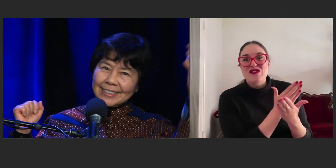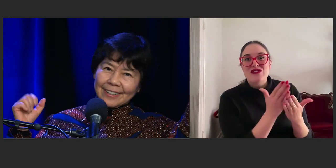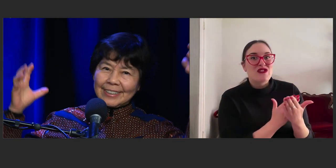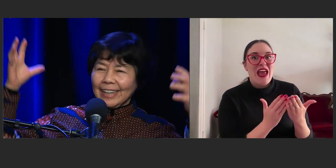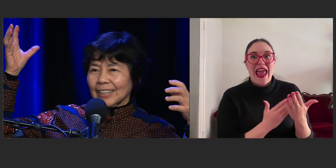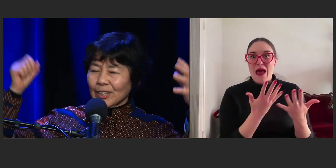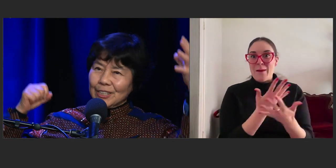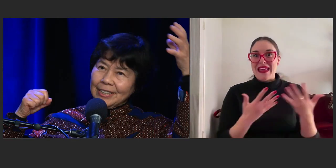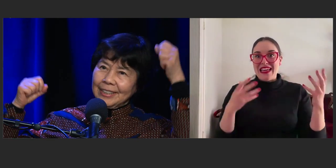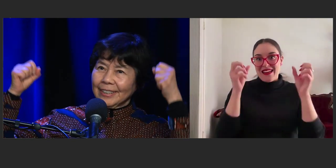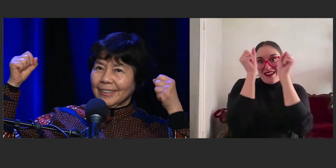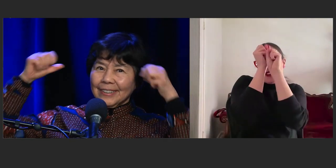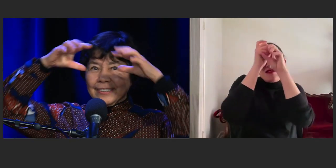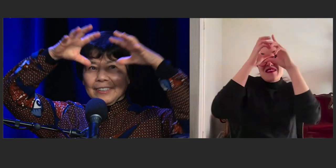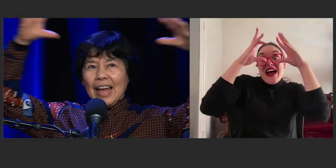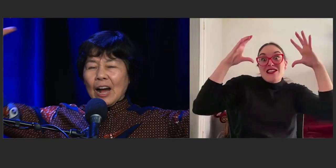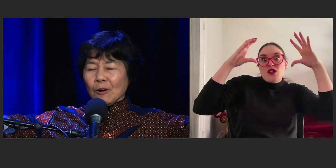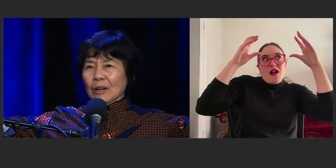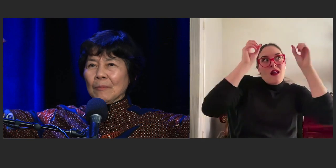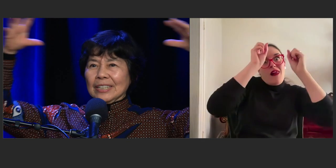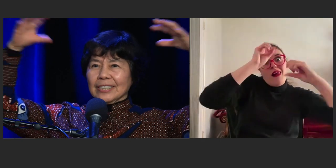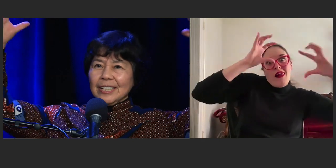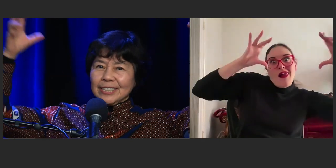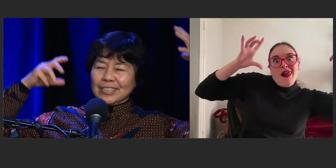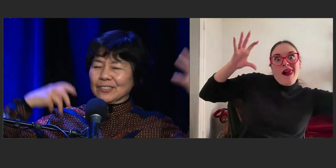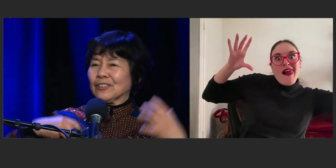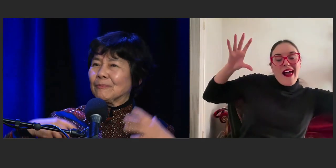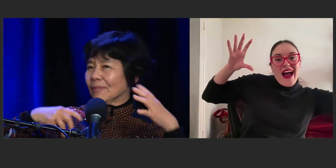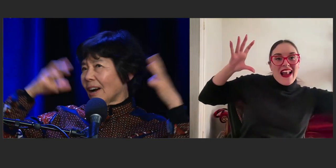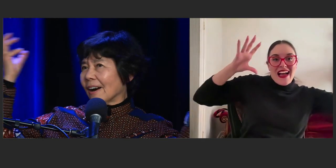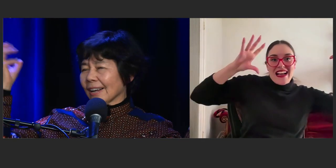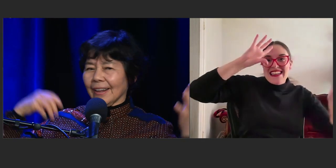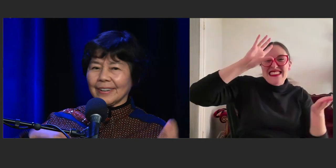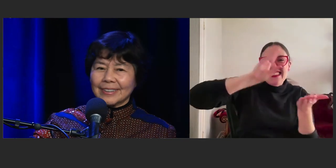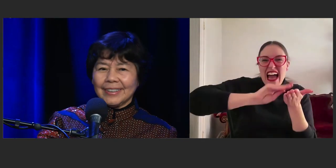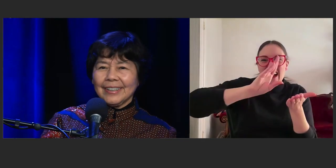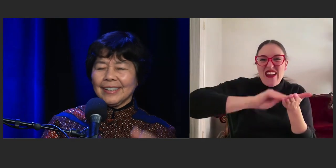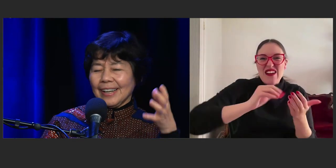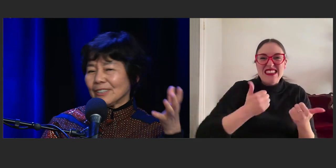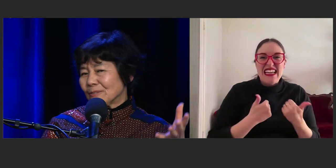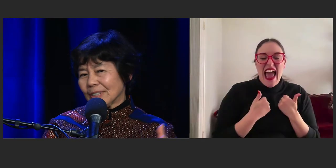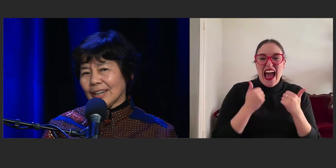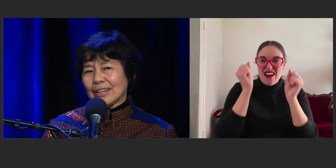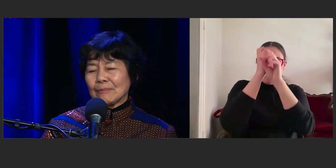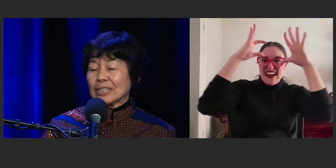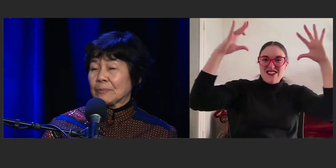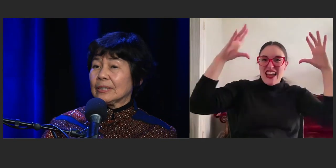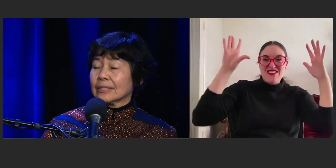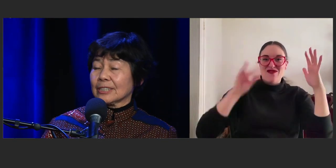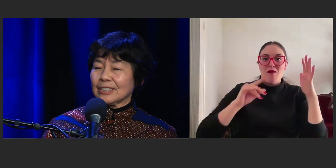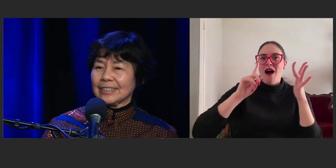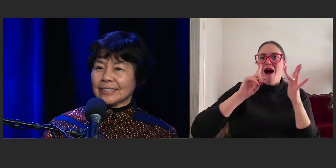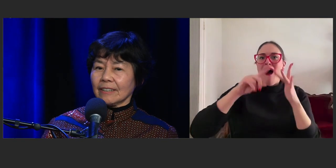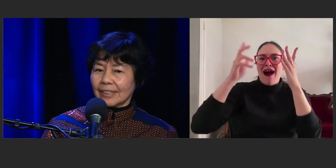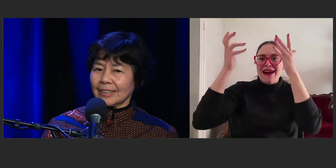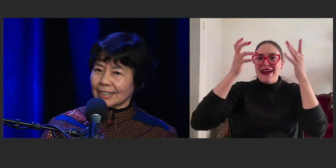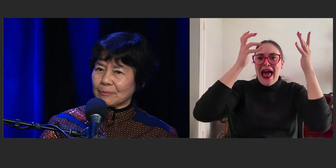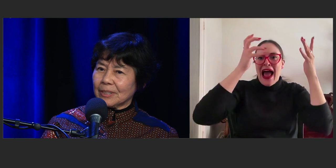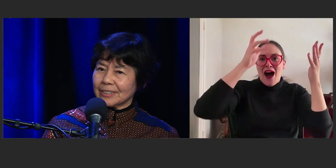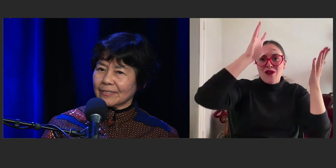It's like downloading our imaginations from iCloud and it's been such an exciting experience.